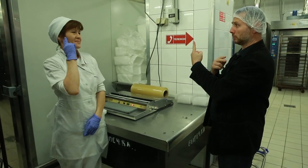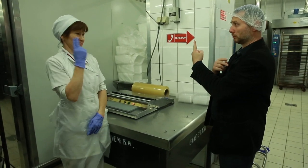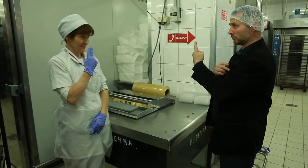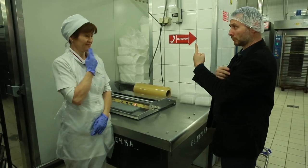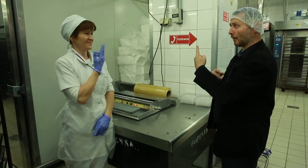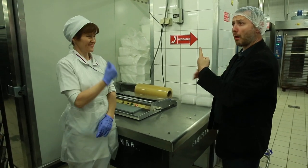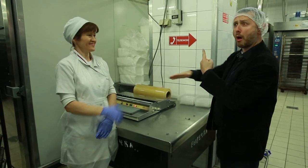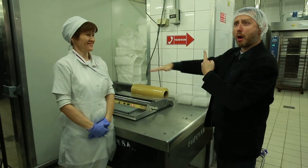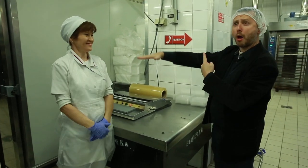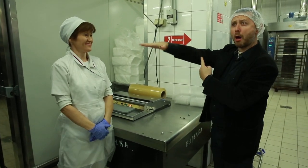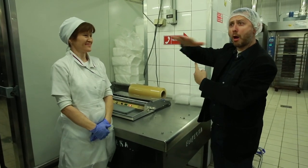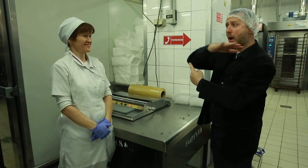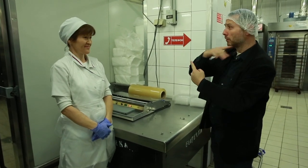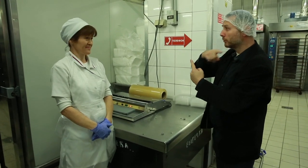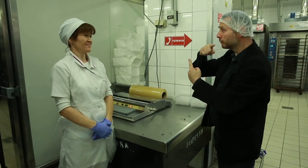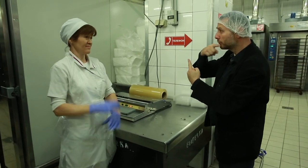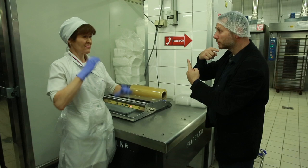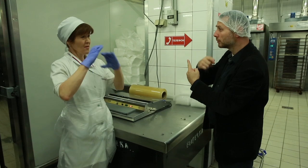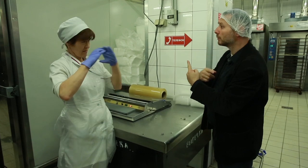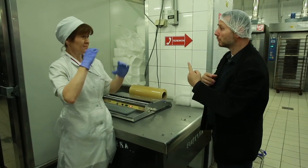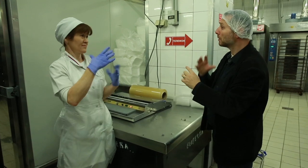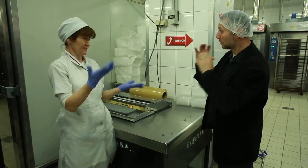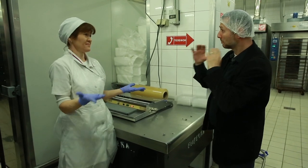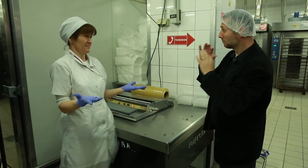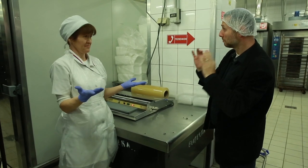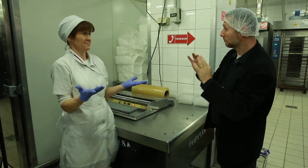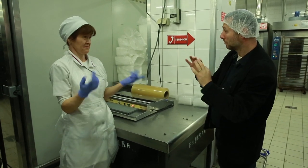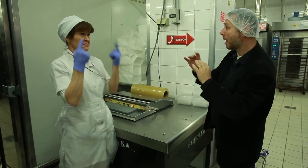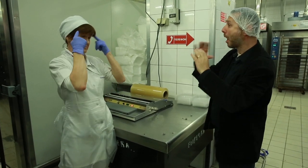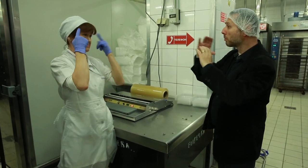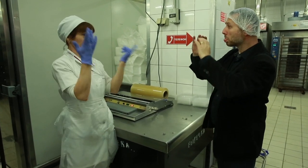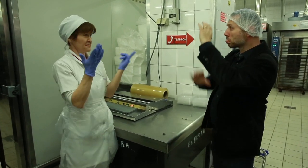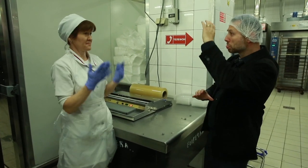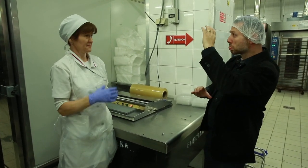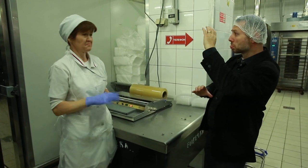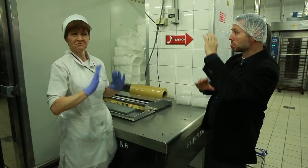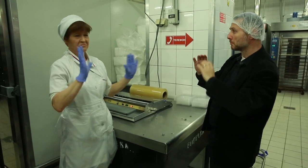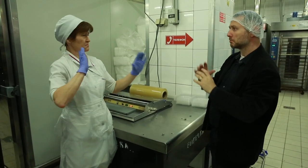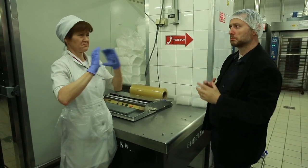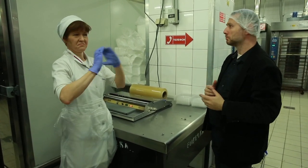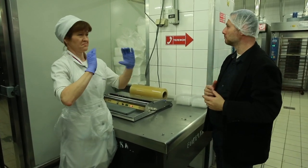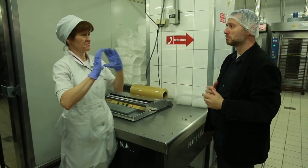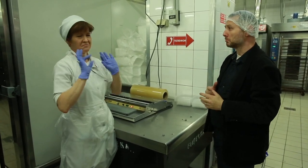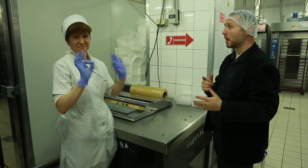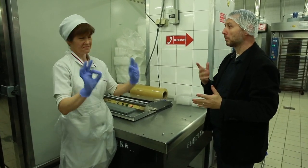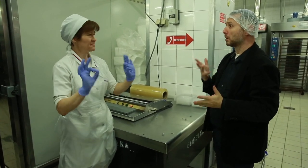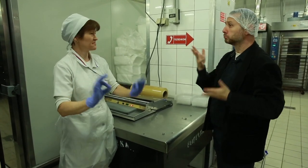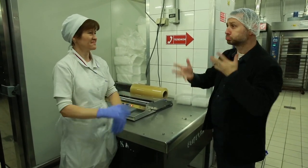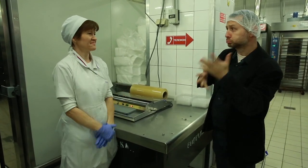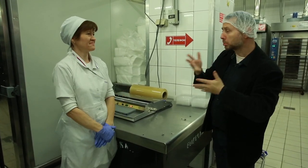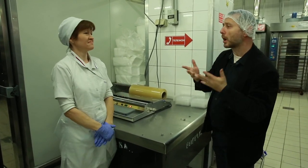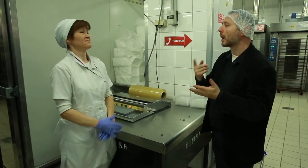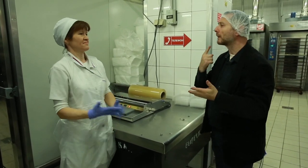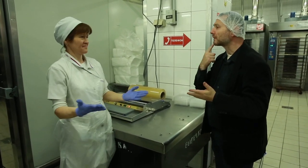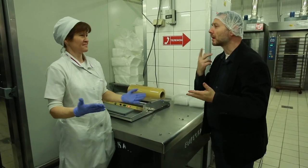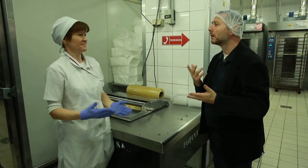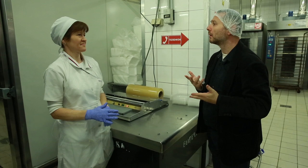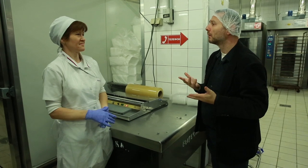Baker: Yes, I am the only one. Arkady: You are surrounded by hearing employees? Do you communicate okay with them? Baker: Yes, I communicate okay. Arkady: No communication breakdowns? Baker: No, not at all. Arkady: What methods do you use? Gesturing, lipreading,